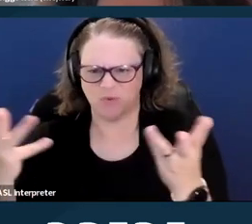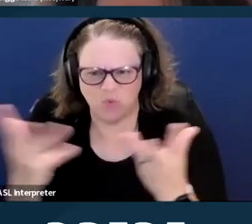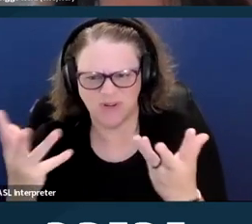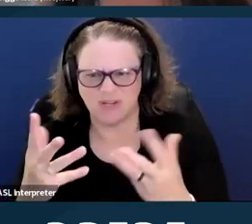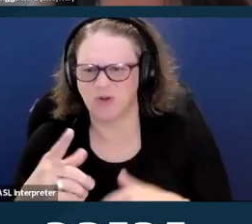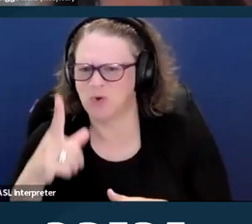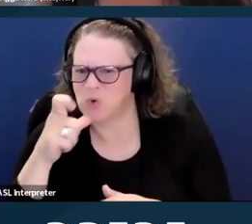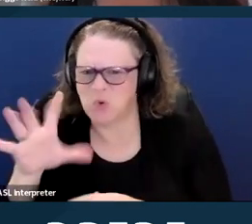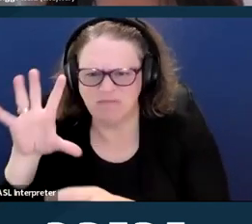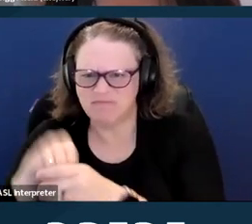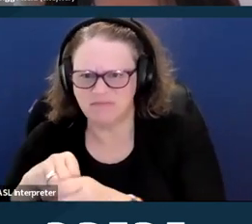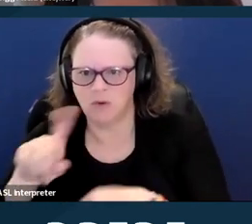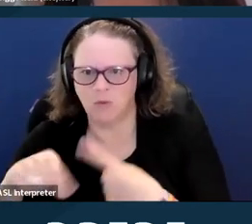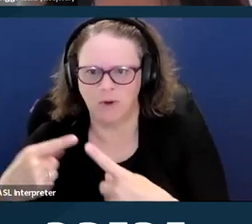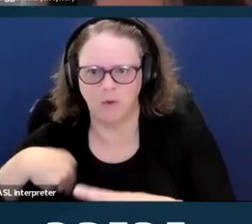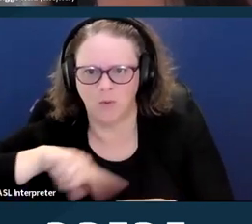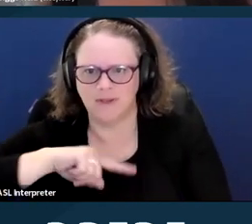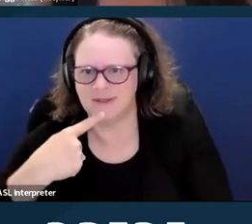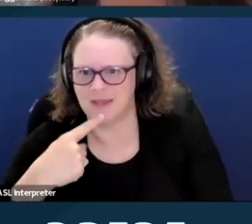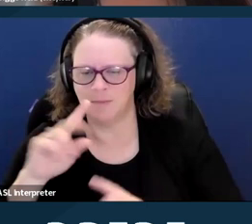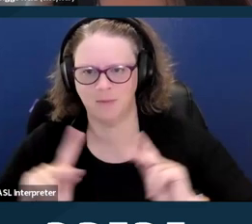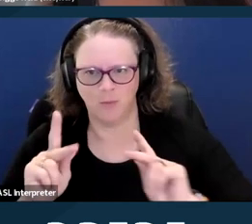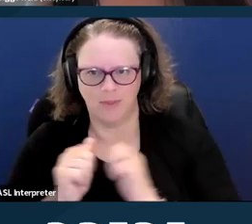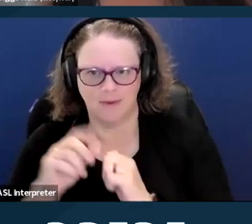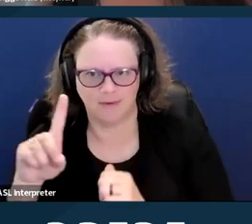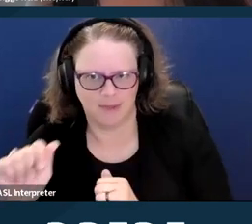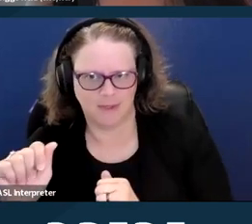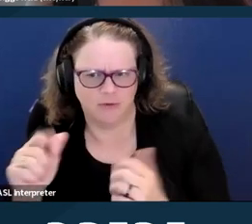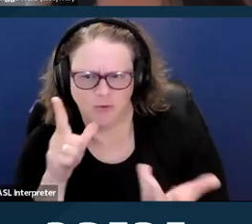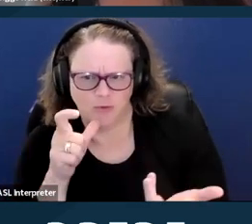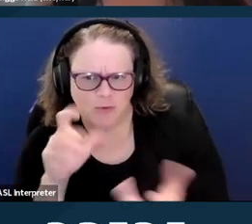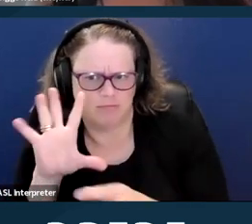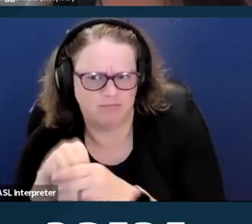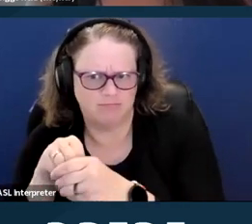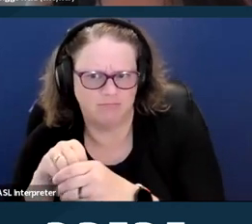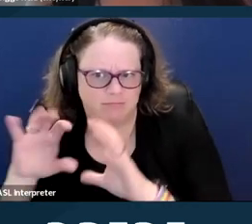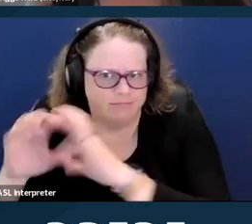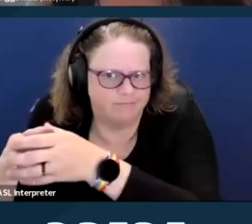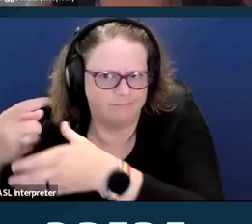when we say people with disabilities. So the first definition is a legal definition